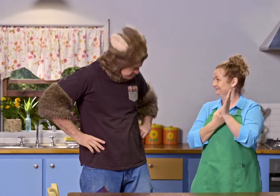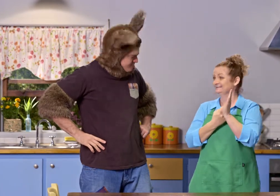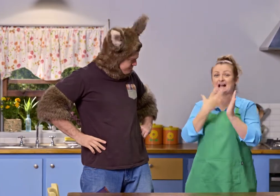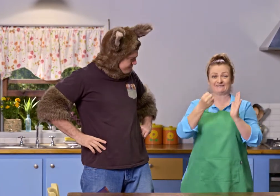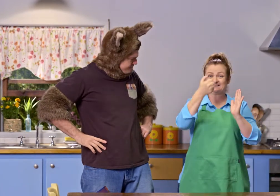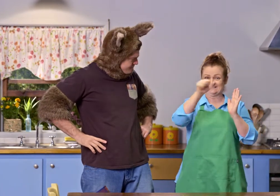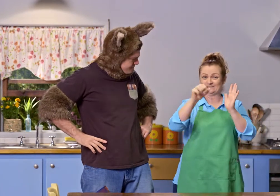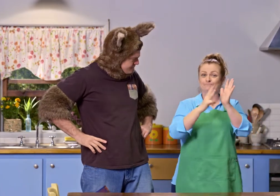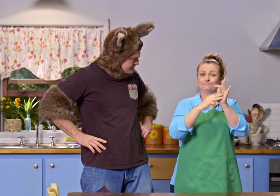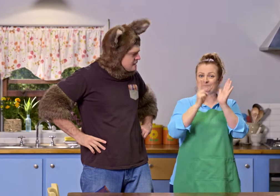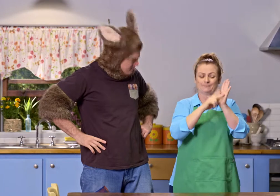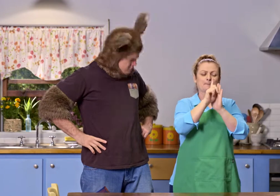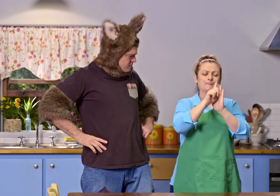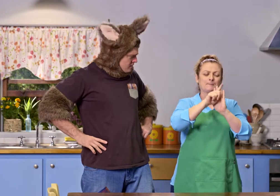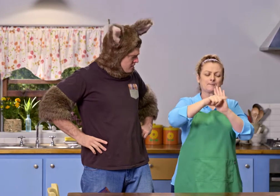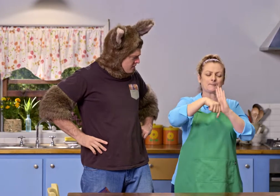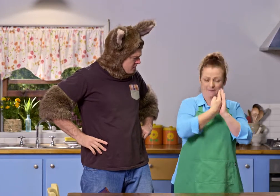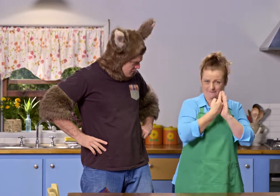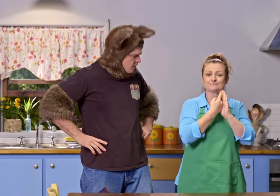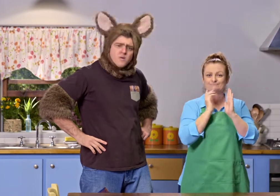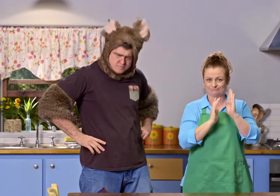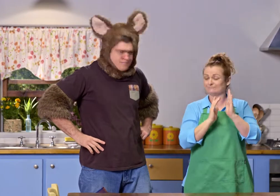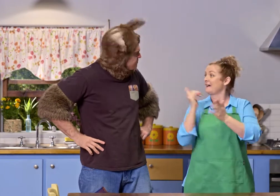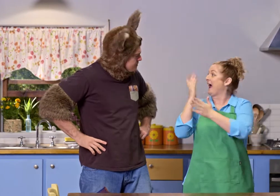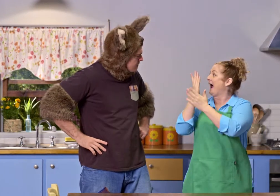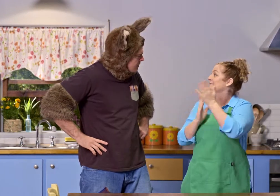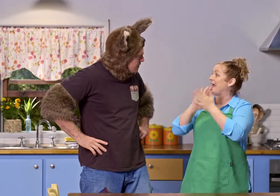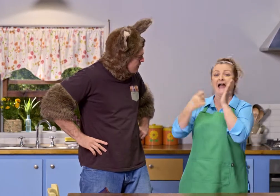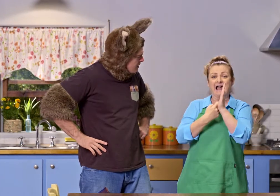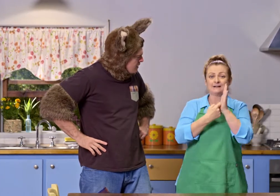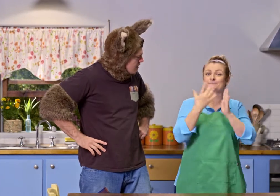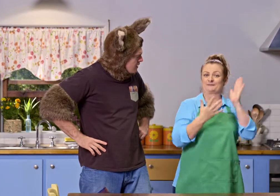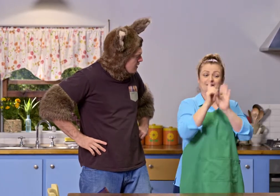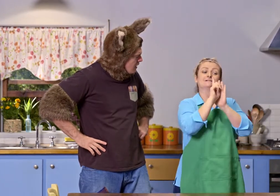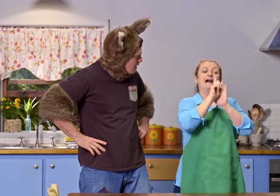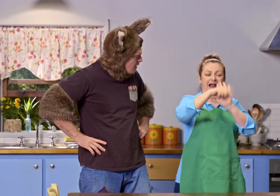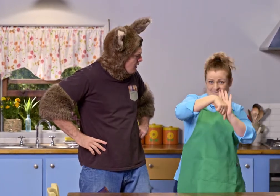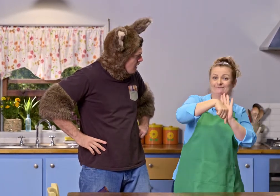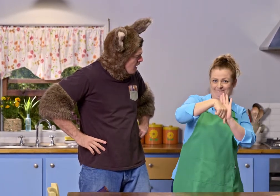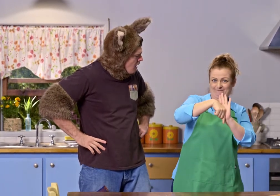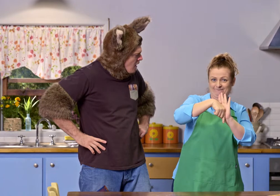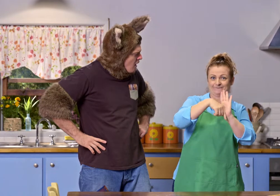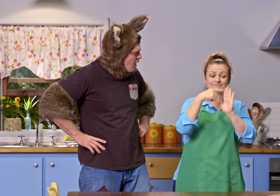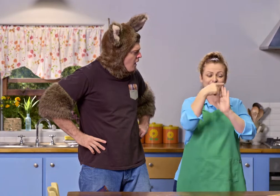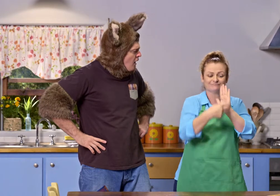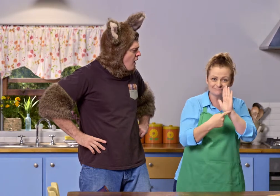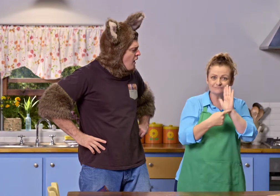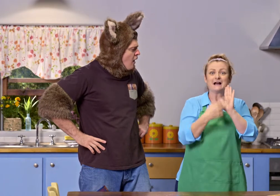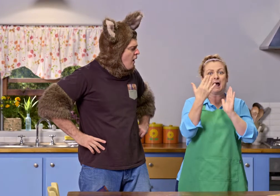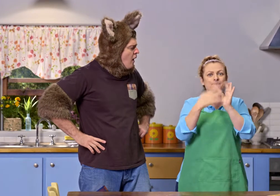that's one hour - 60 minutes. For half an hour, it means the big hand only goes halfway round the clock.